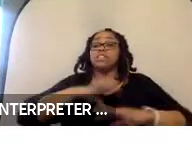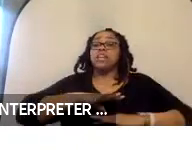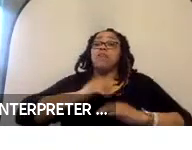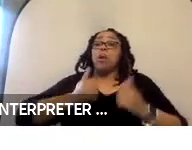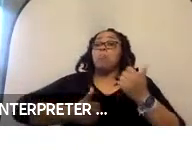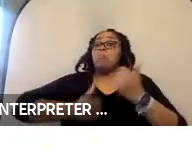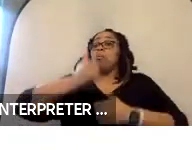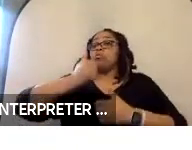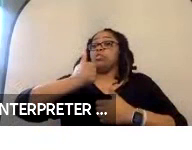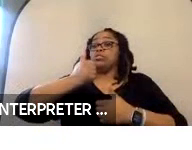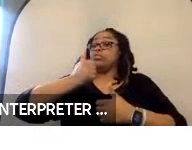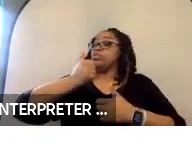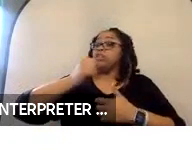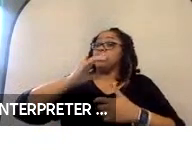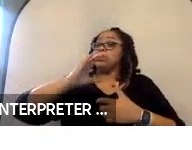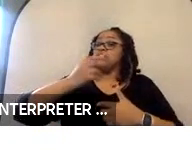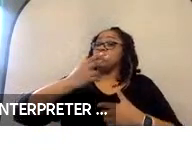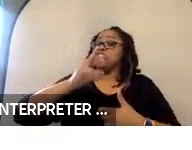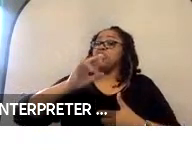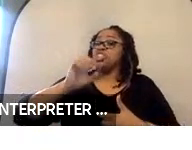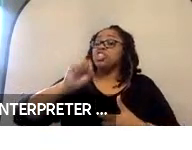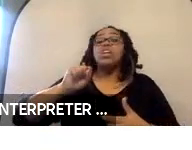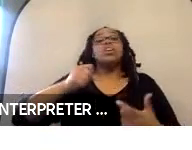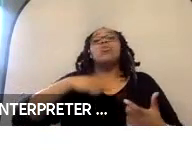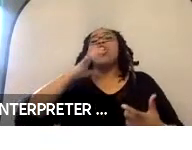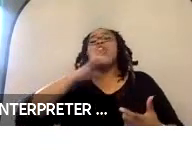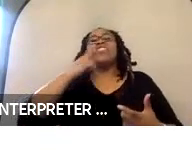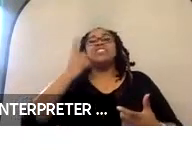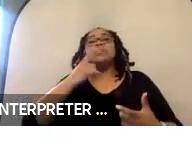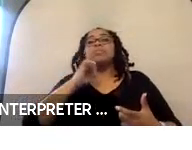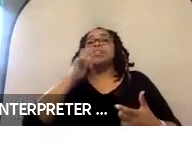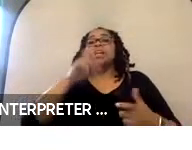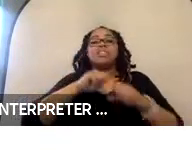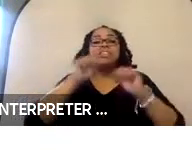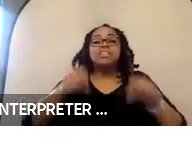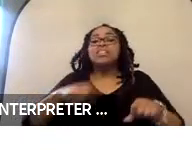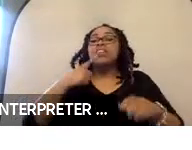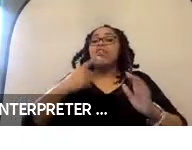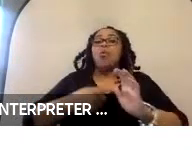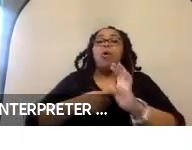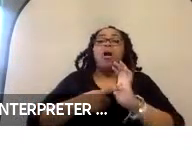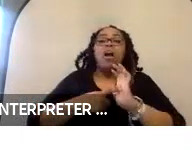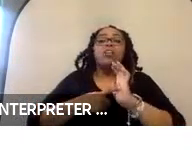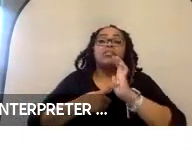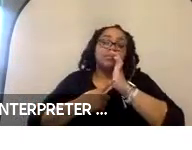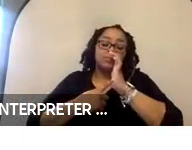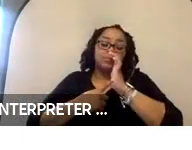on the market. We were looking for something that was not a system that required the -- anyone